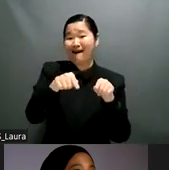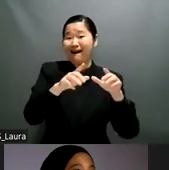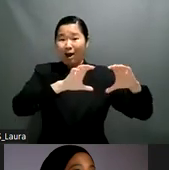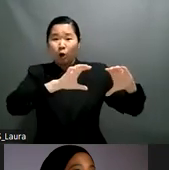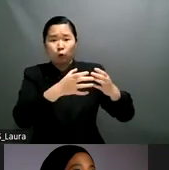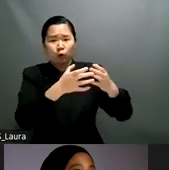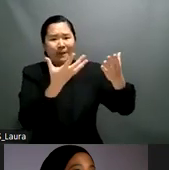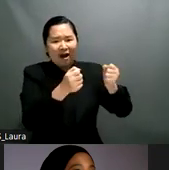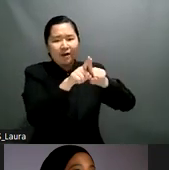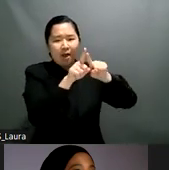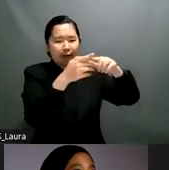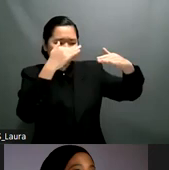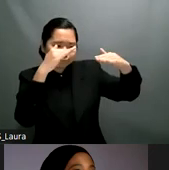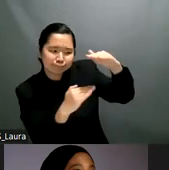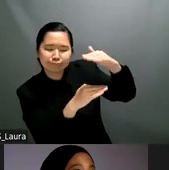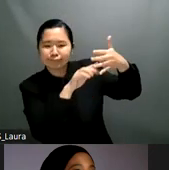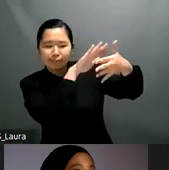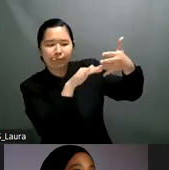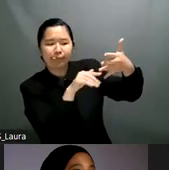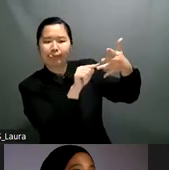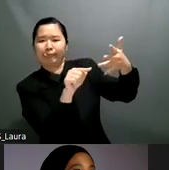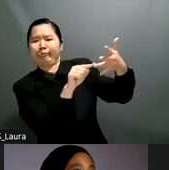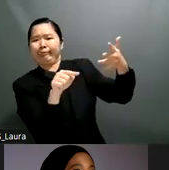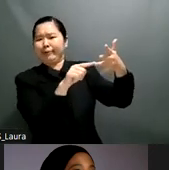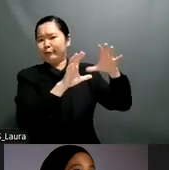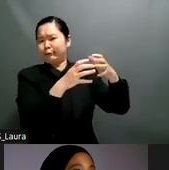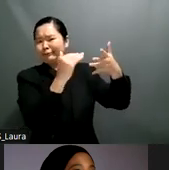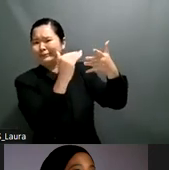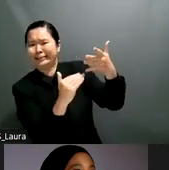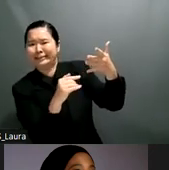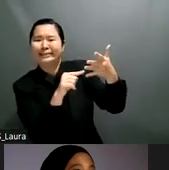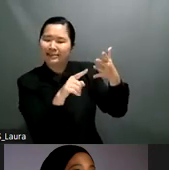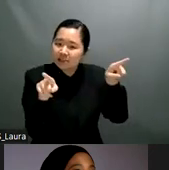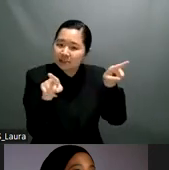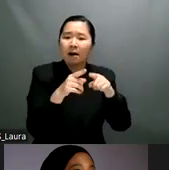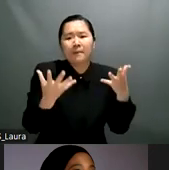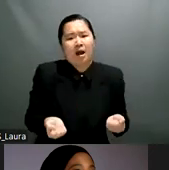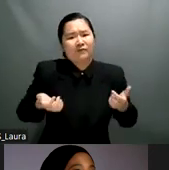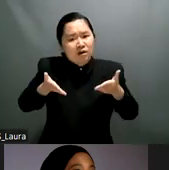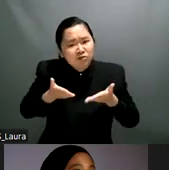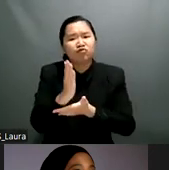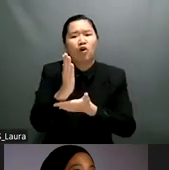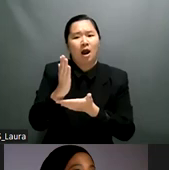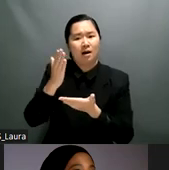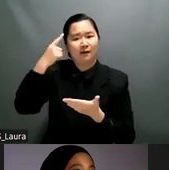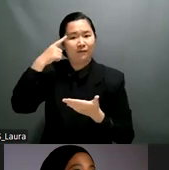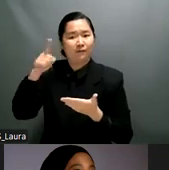institutionalization the revolving door phenomenon trans institutionalization and so on so over to